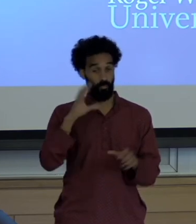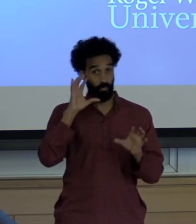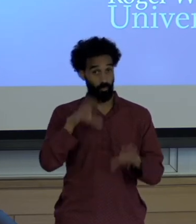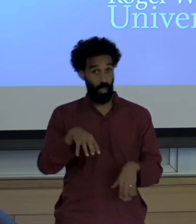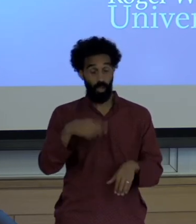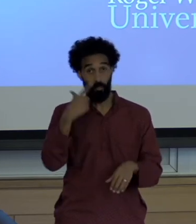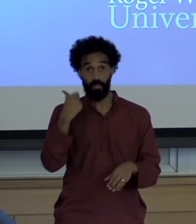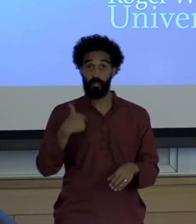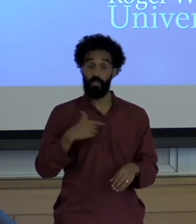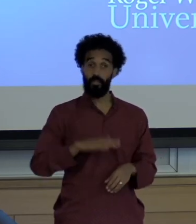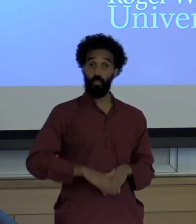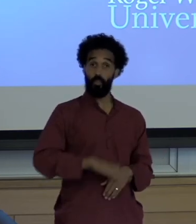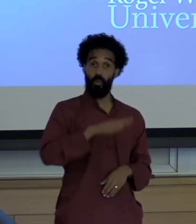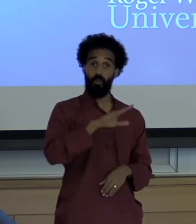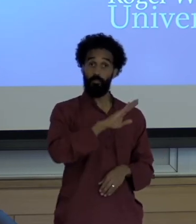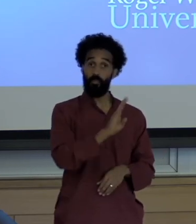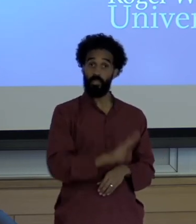Until the age of 18 when I came to college